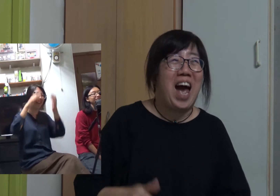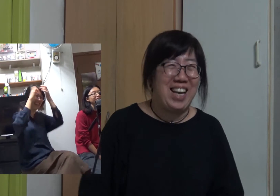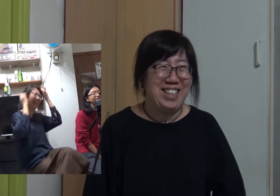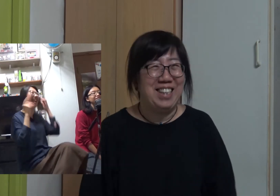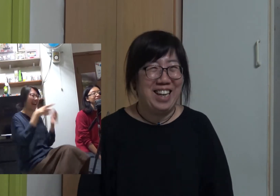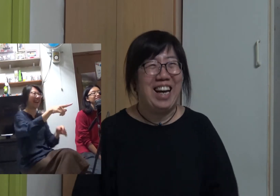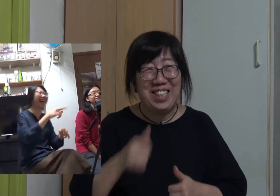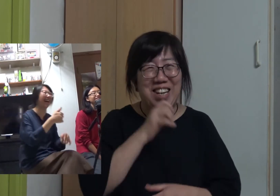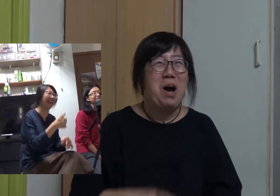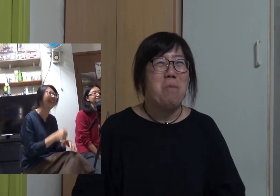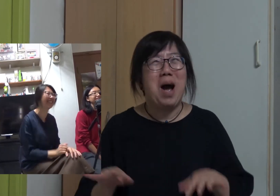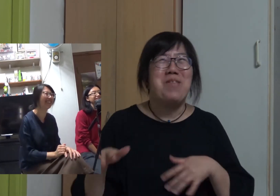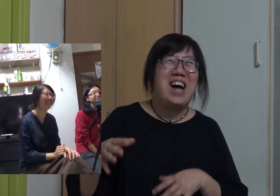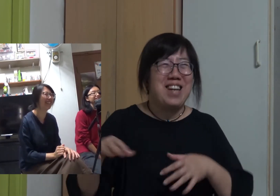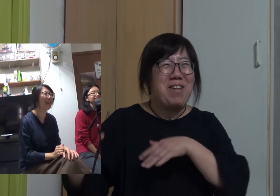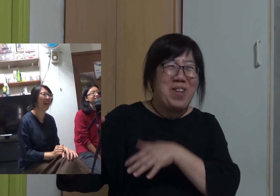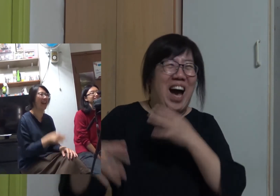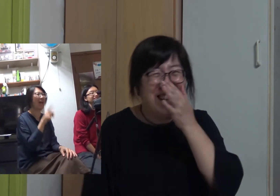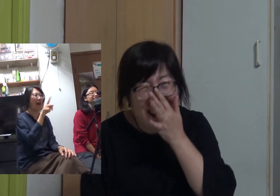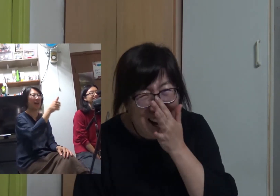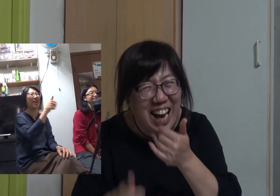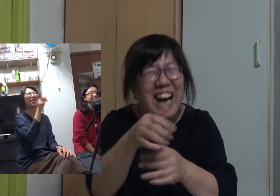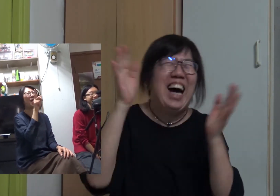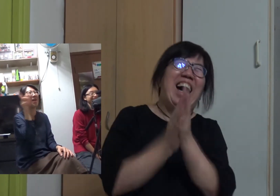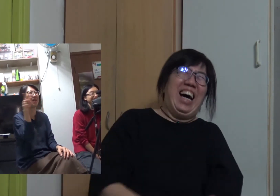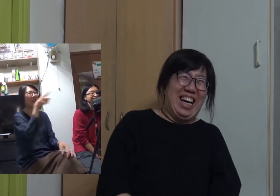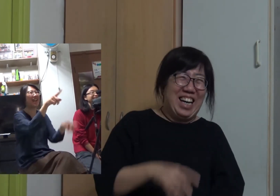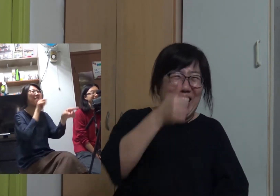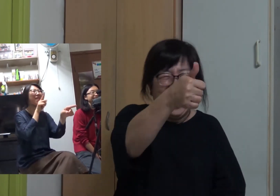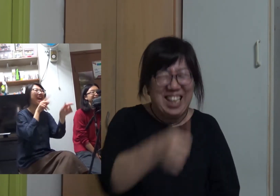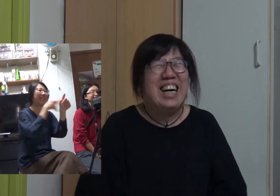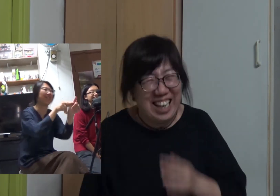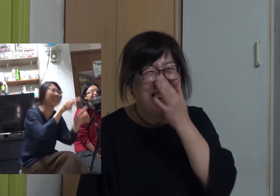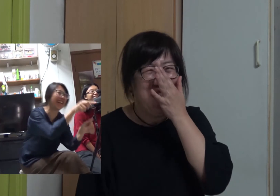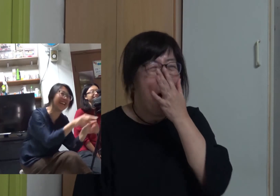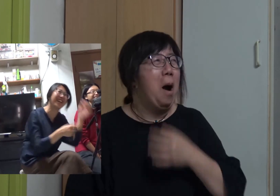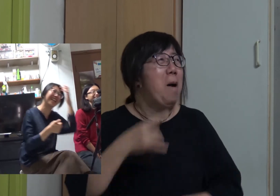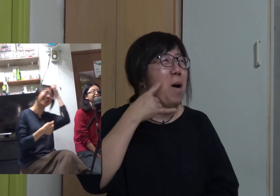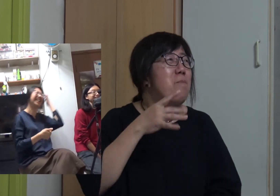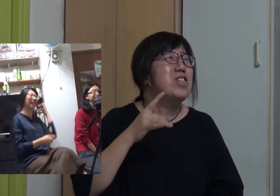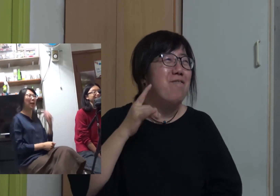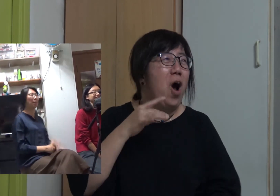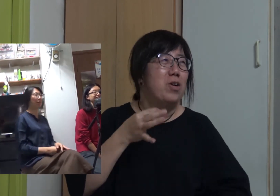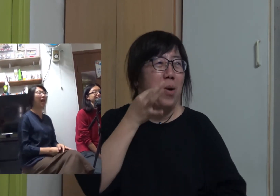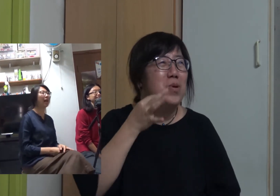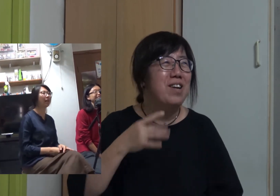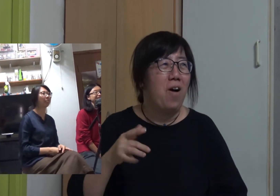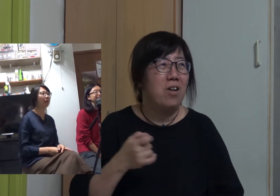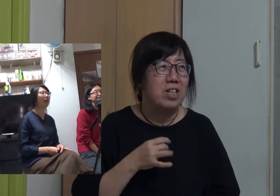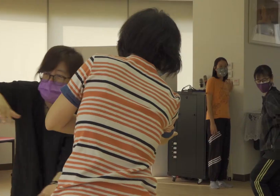Yuet Sheung: Bad Girl Yuet Sheung: “ Bad bad bad, that bad” Hoi Yan: That’s why your mom kept a tight rein on you (laugh) Yuet Sheung: Anita Mui, Anita Mui